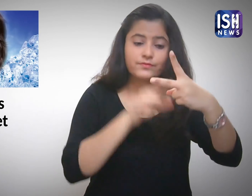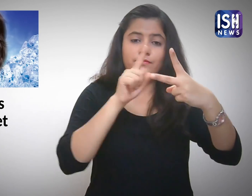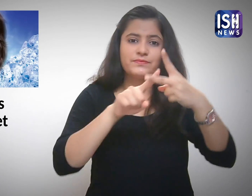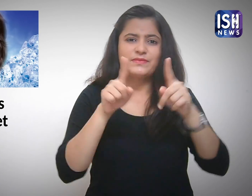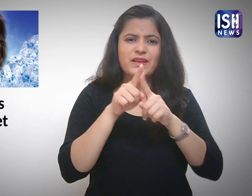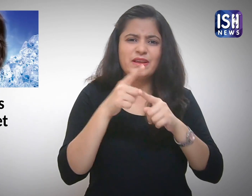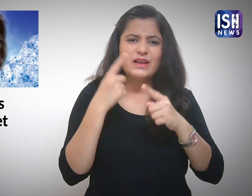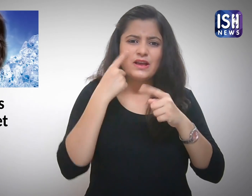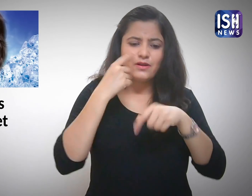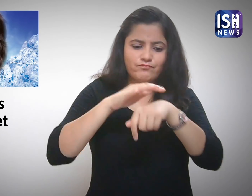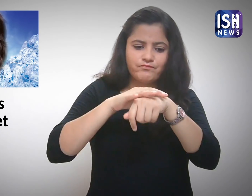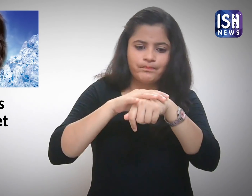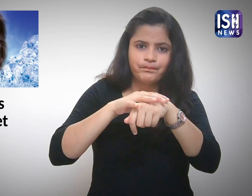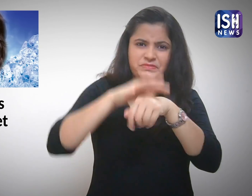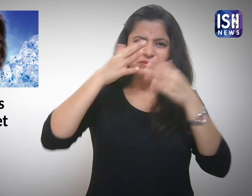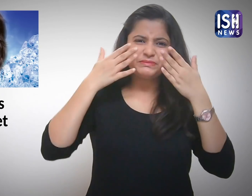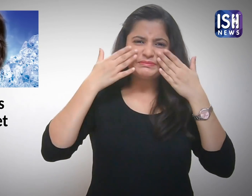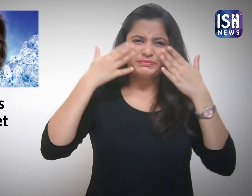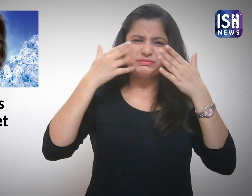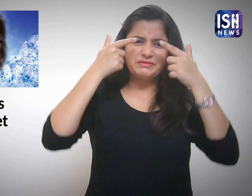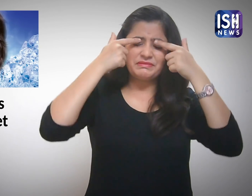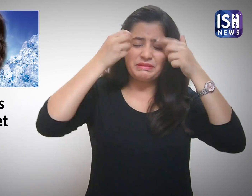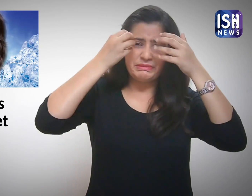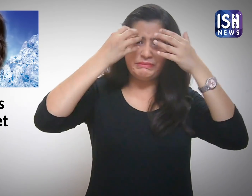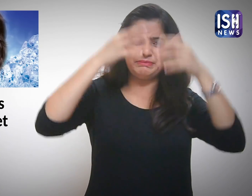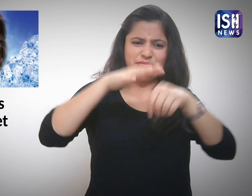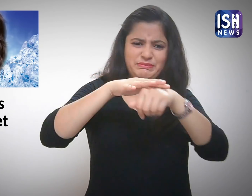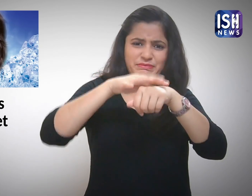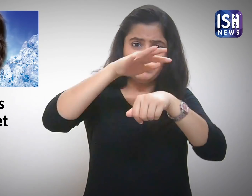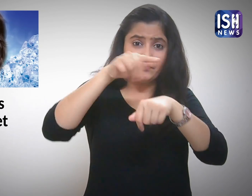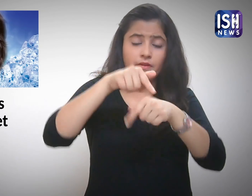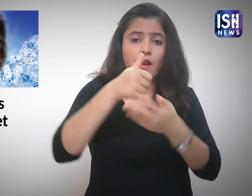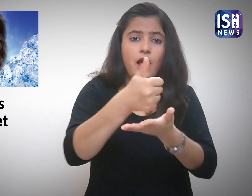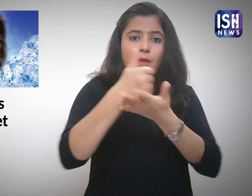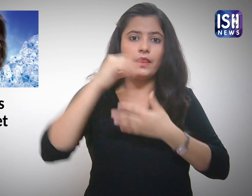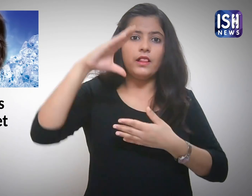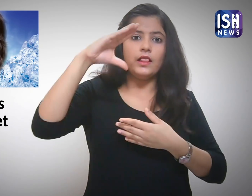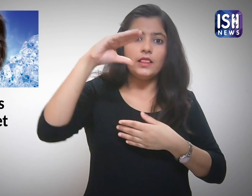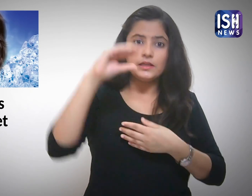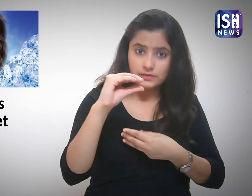It reduces the puffiness.